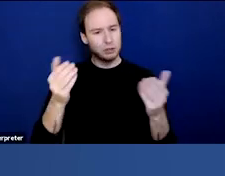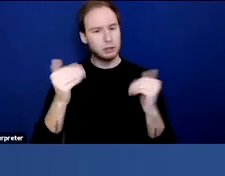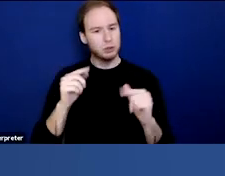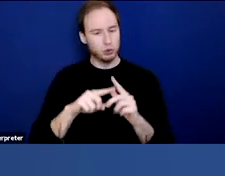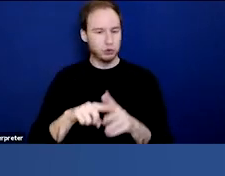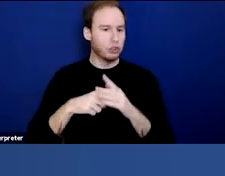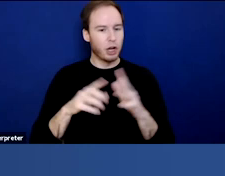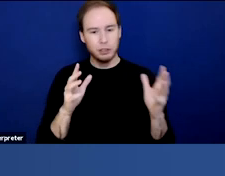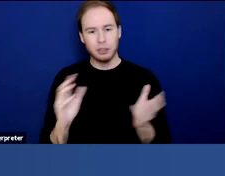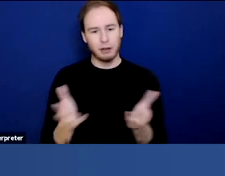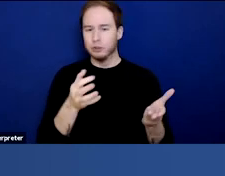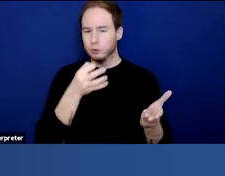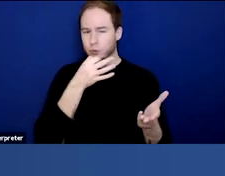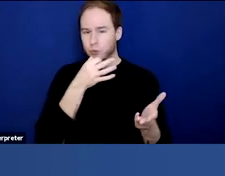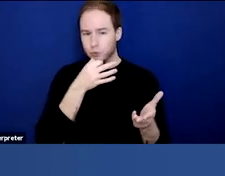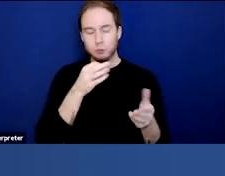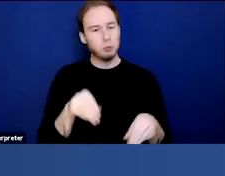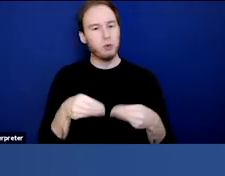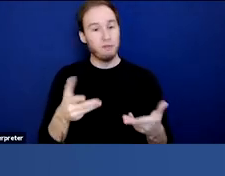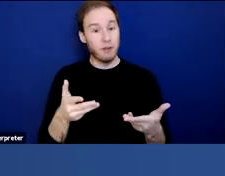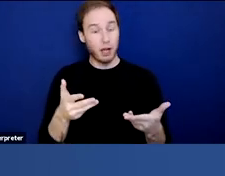which I hope is gonna provide both insight into the toolkit